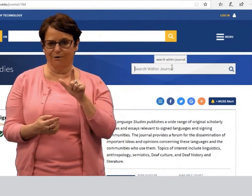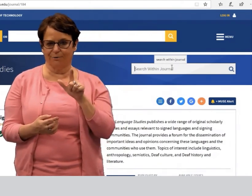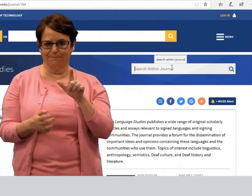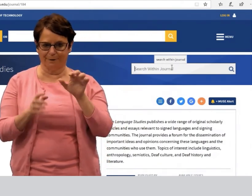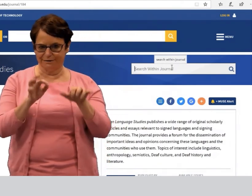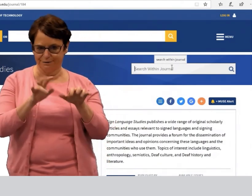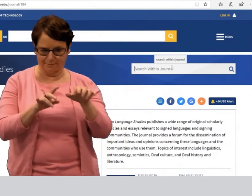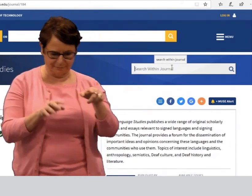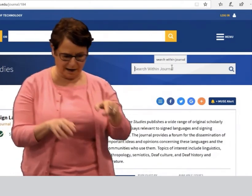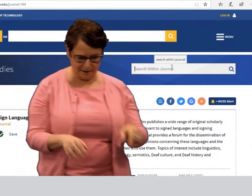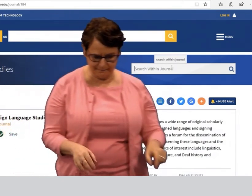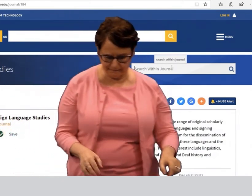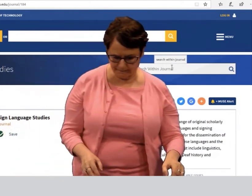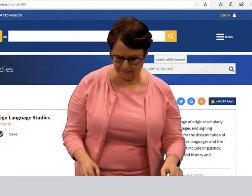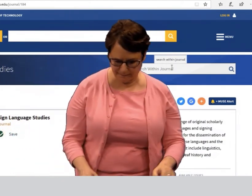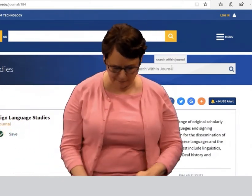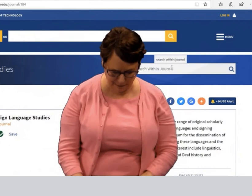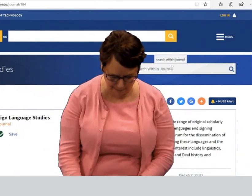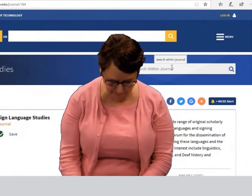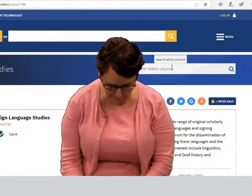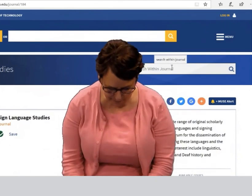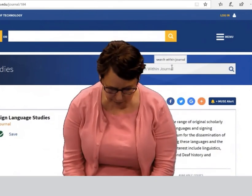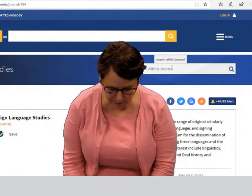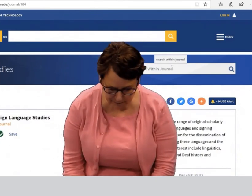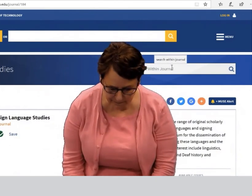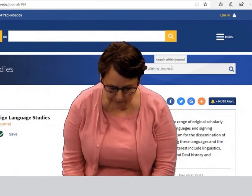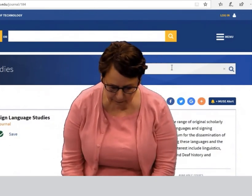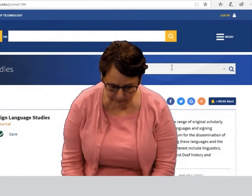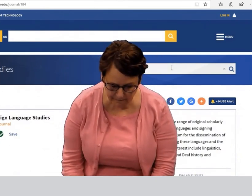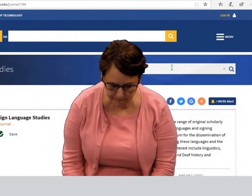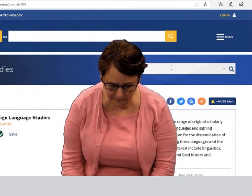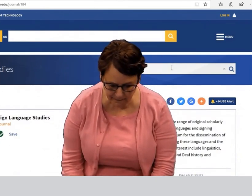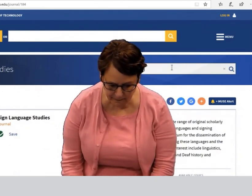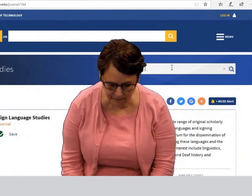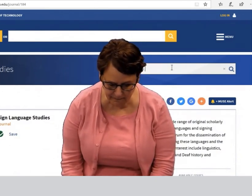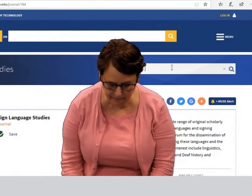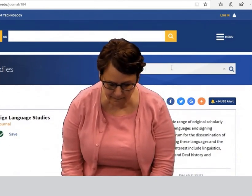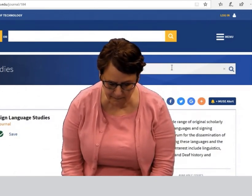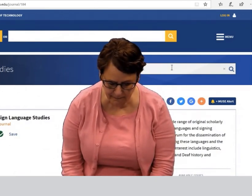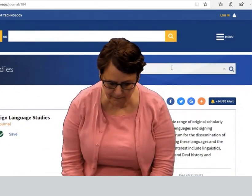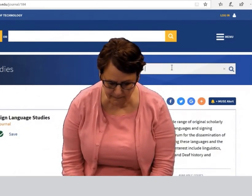I only want to search inside this journal. Suppose I am interested in Black ASL.